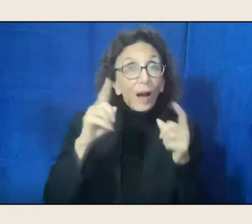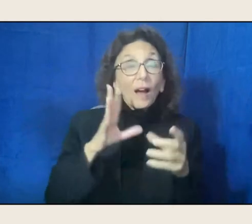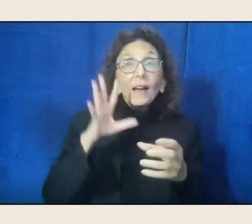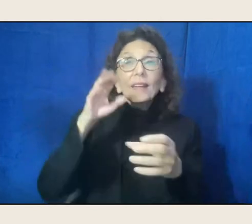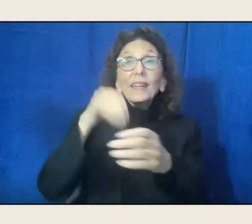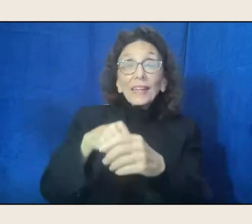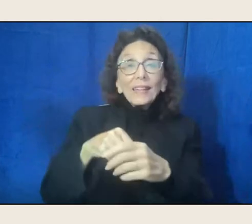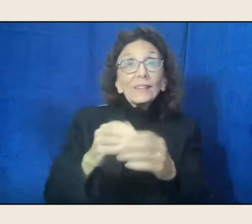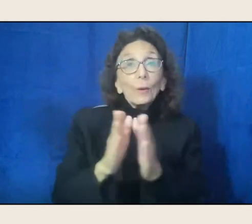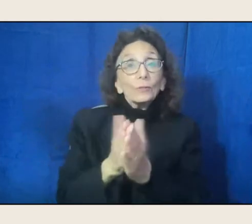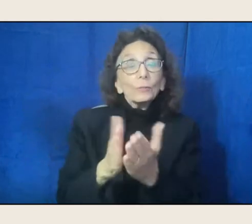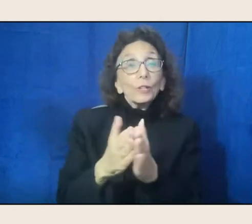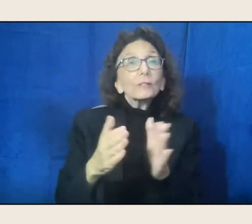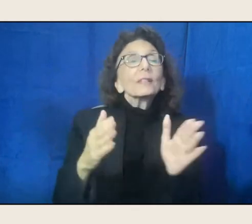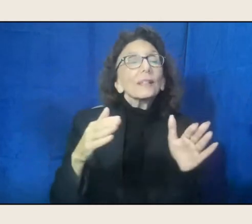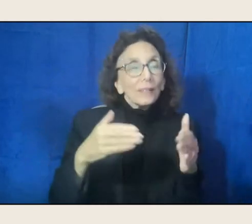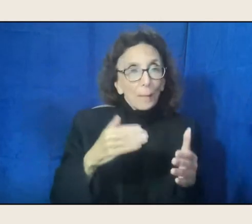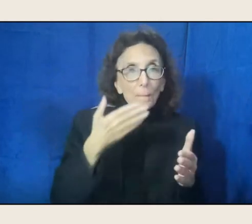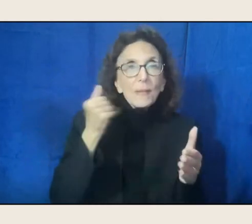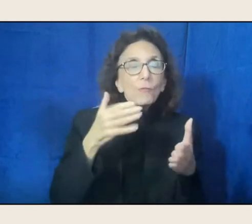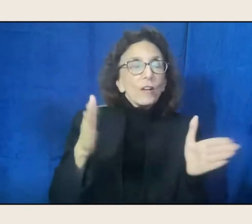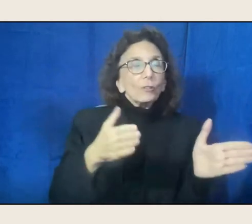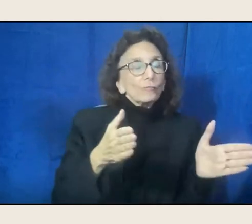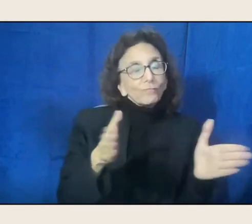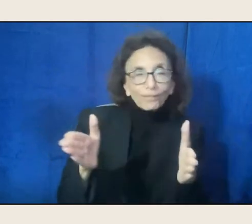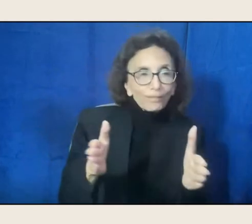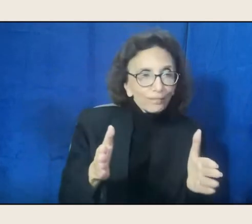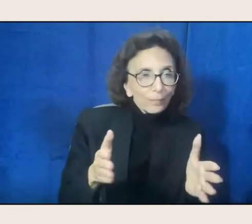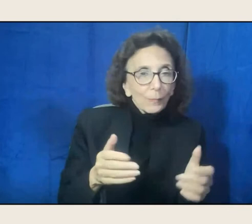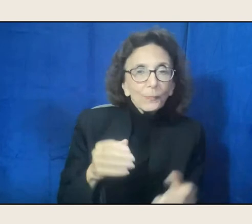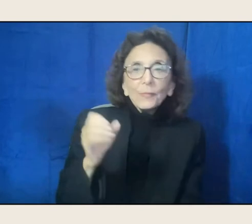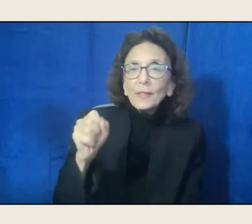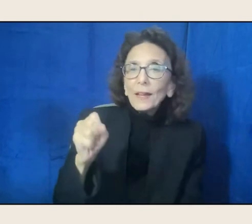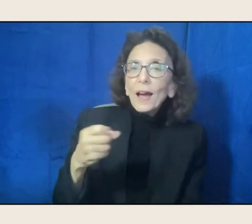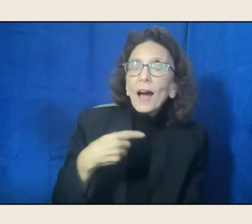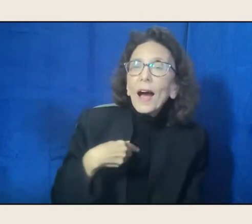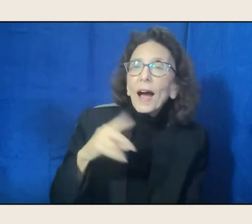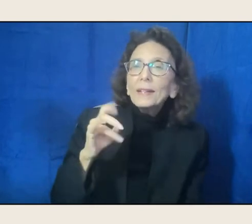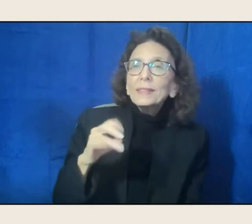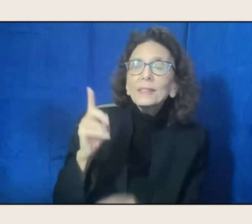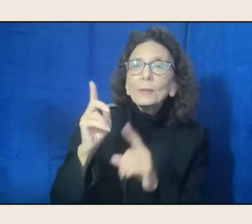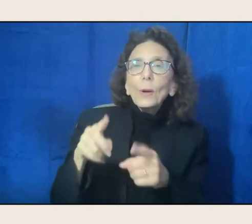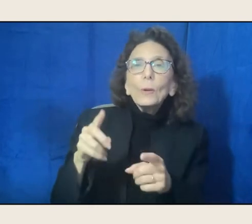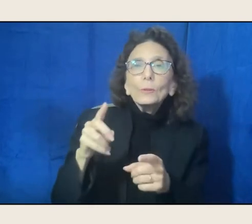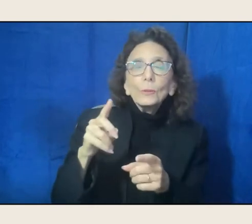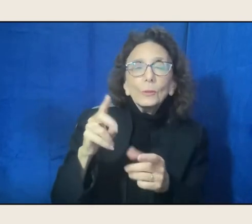Yes, and even, I went to the University of Iowa writers' workshop, and I remember going over into town,